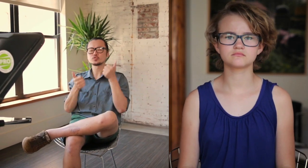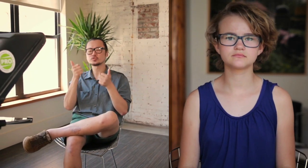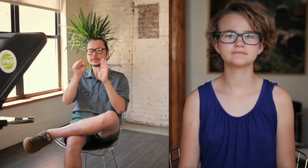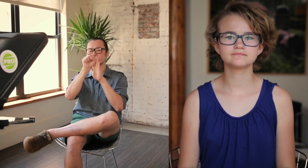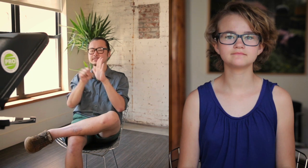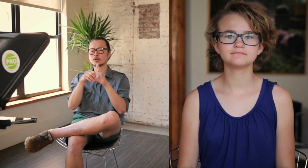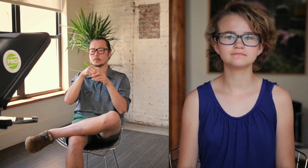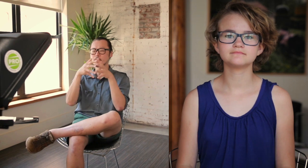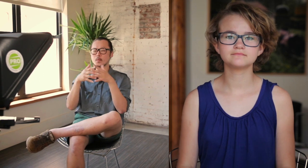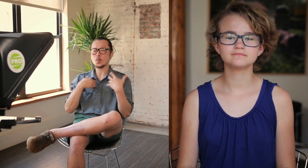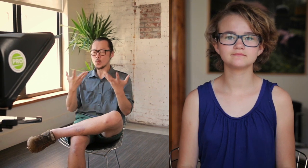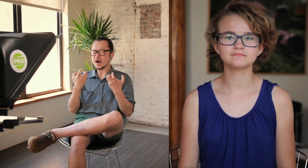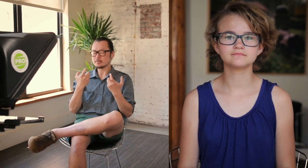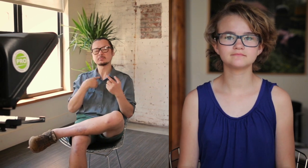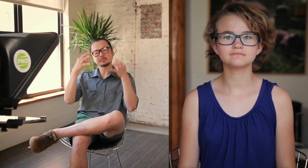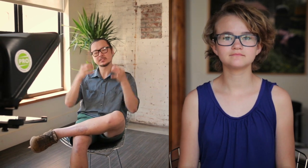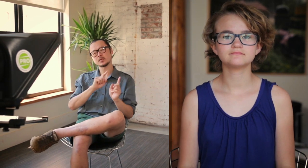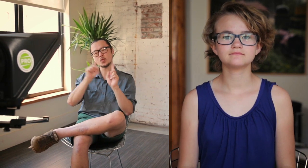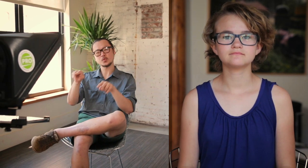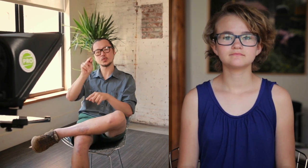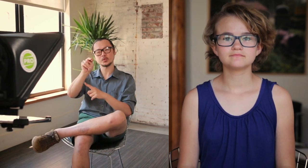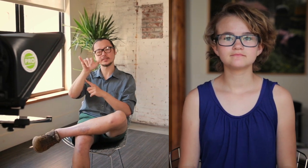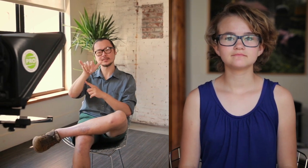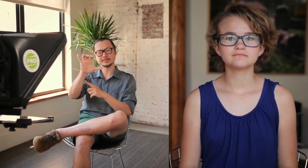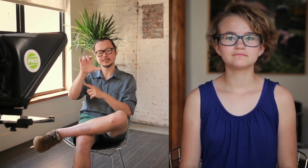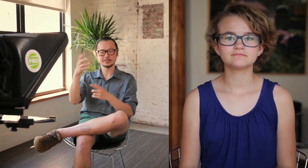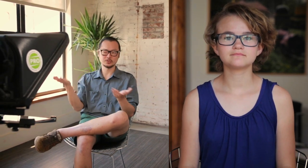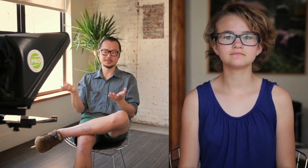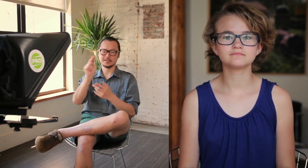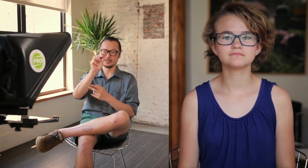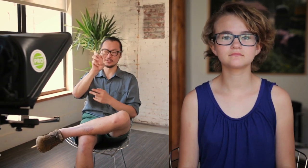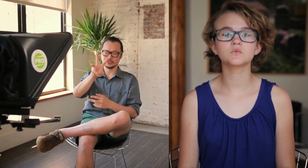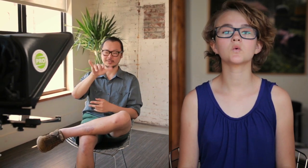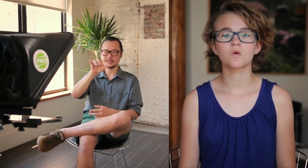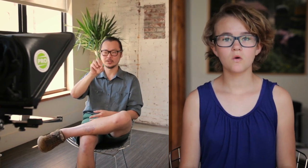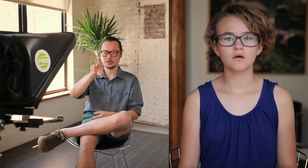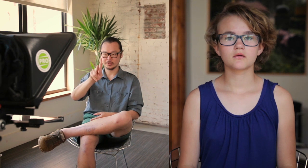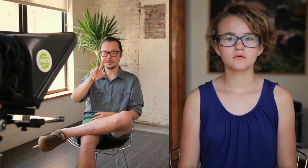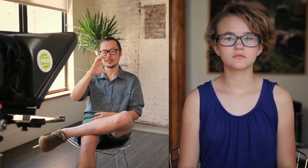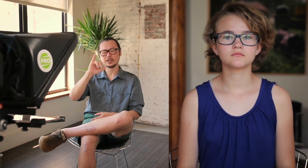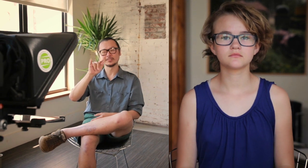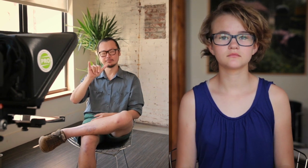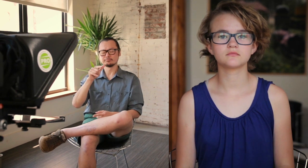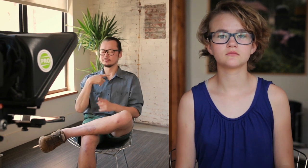I had to decide which state in America to settle in, and I visited New York City, where we are today. New York City.